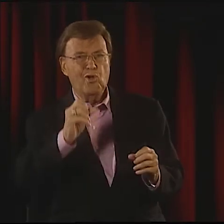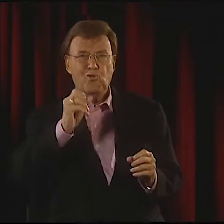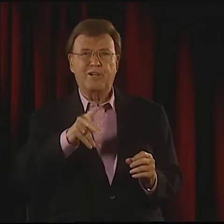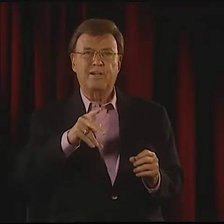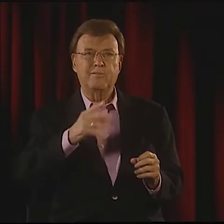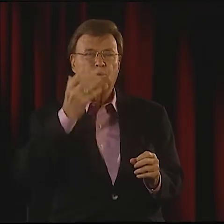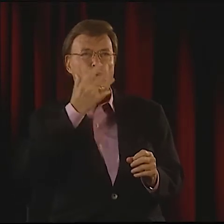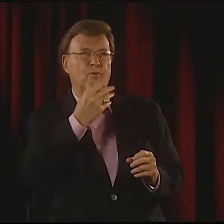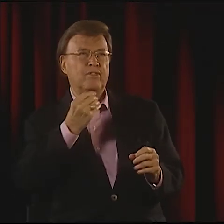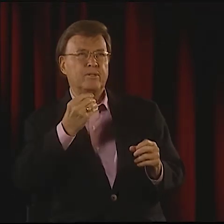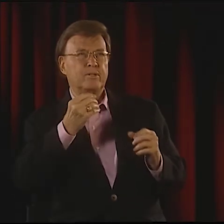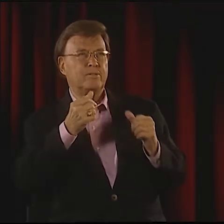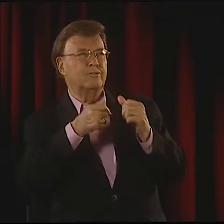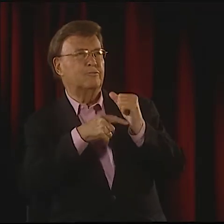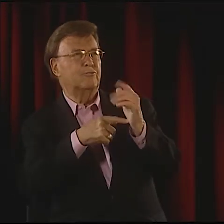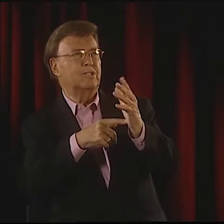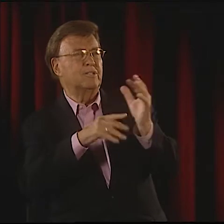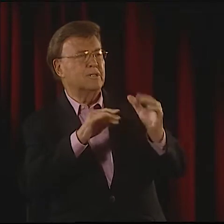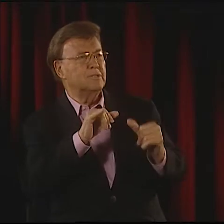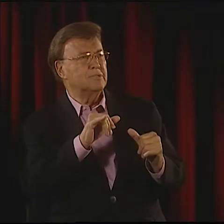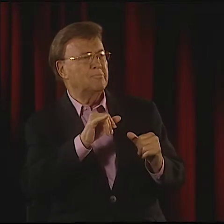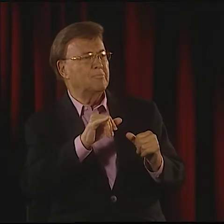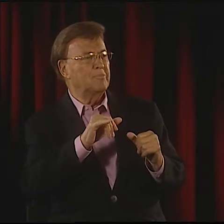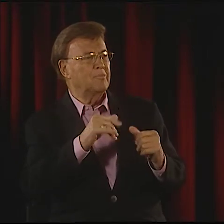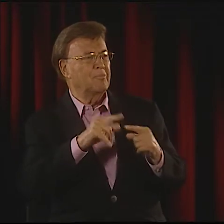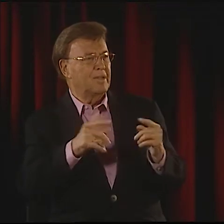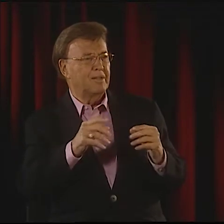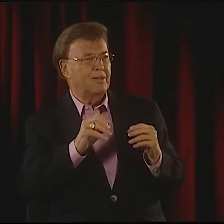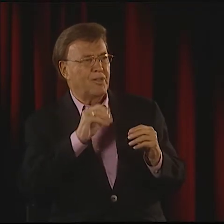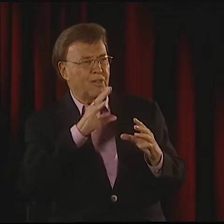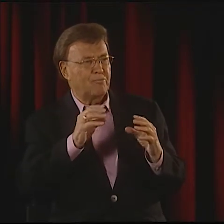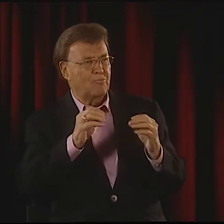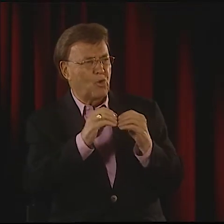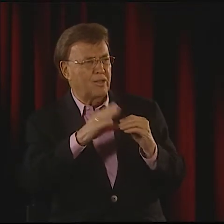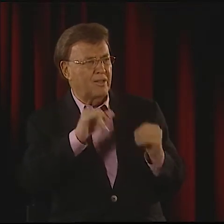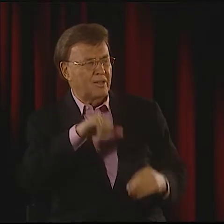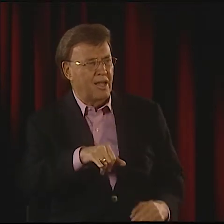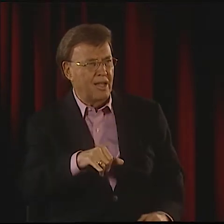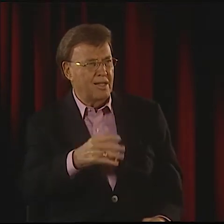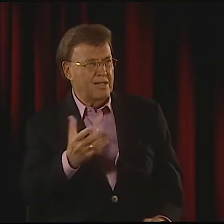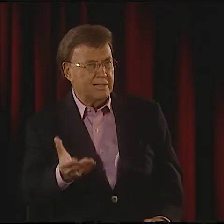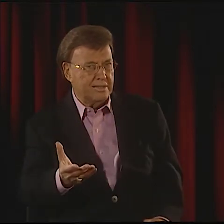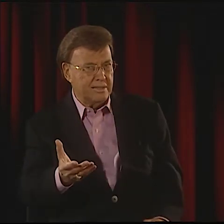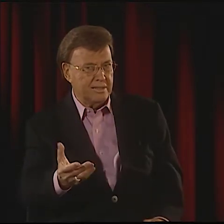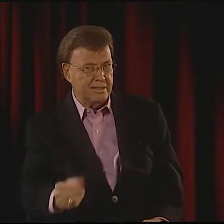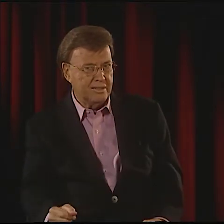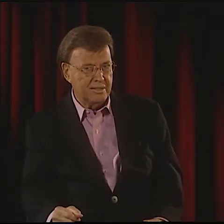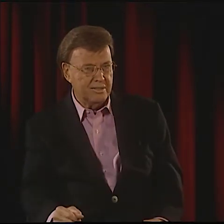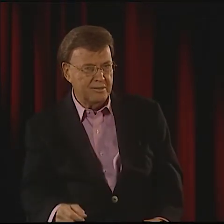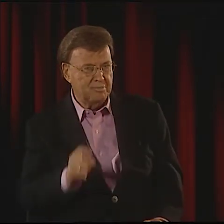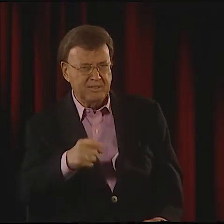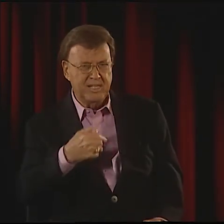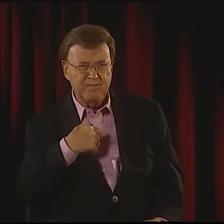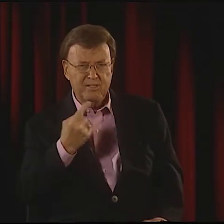AS SHOWING THE BEAUTY IN SOMETHING. YOU HAVE TO HAVE A POWERFUL MESSAGE. YOU HAVE TO HAVE A POWERFUL POINT.